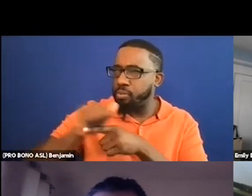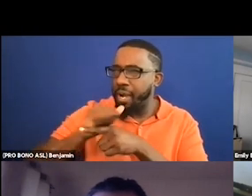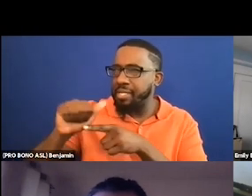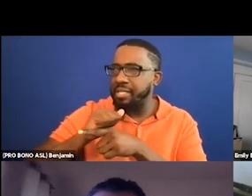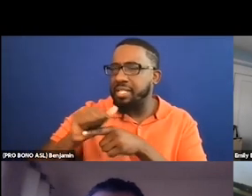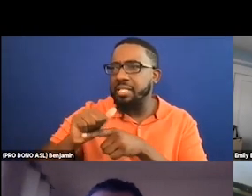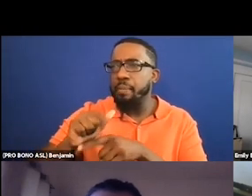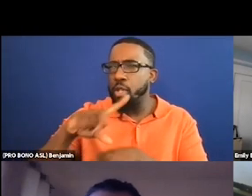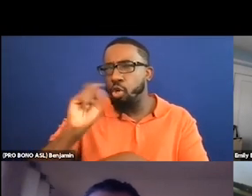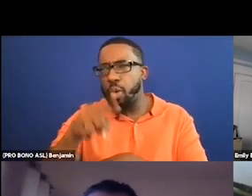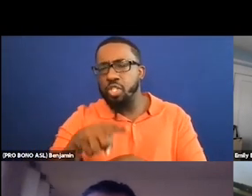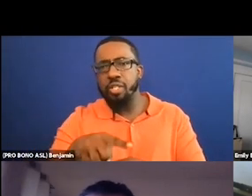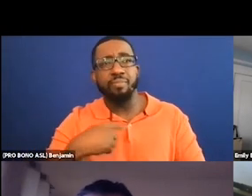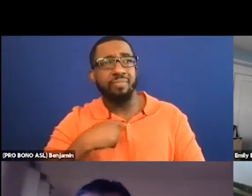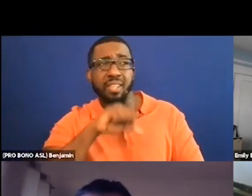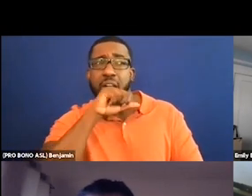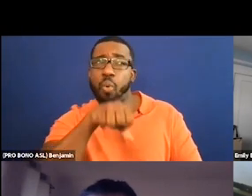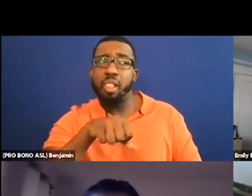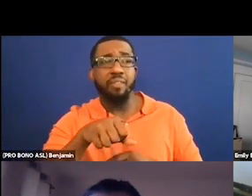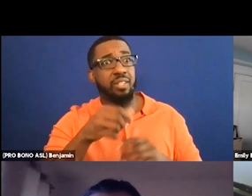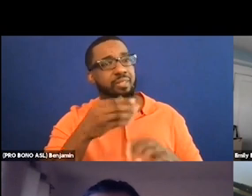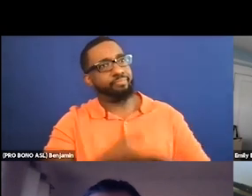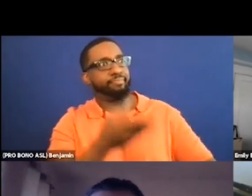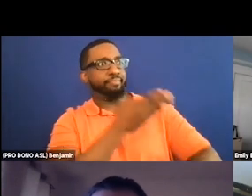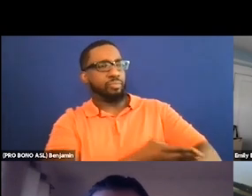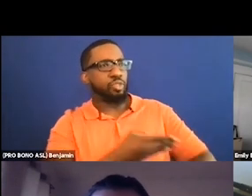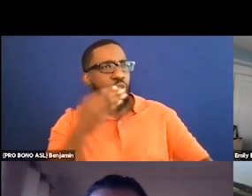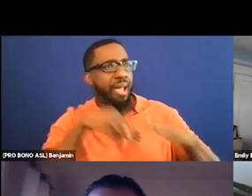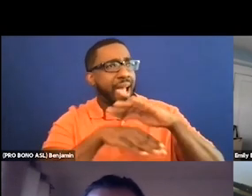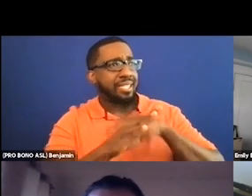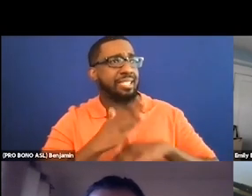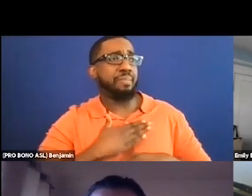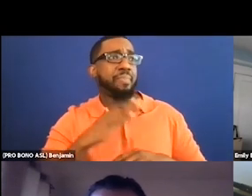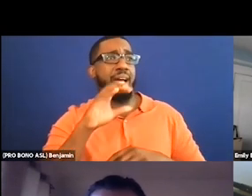Anna writes I would love to increase access on my series I've been offering captions for all